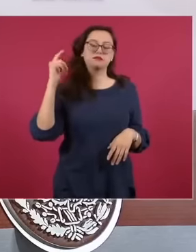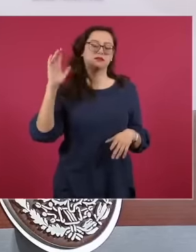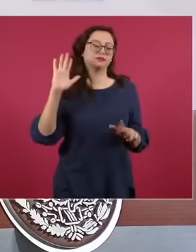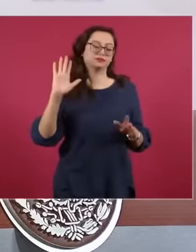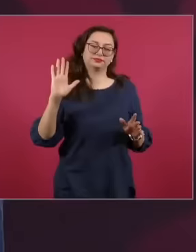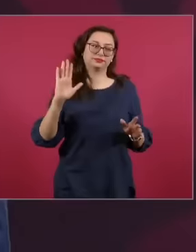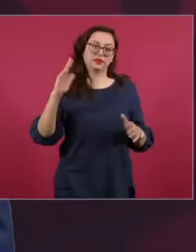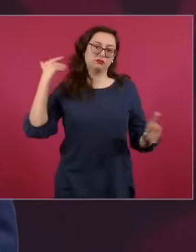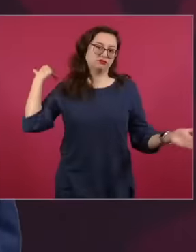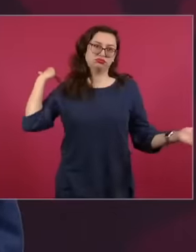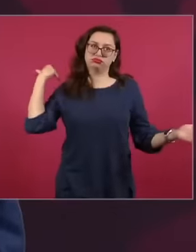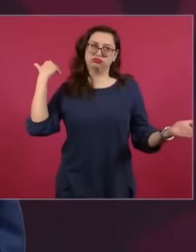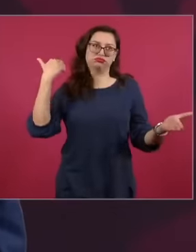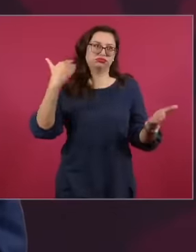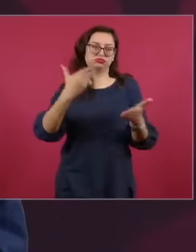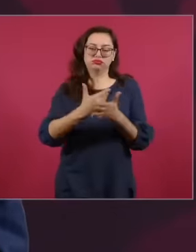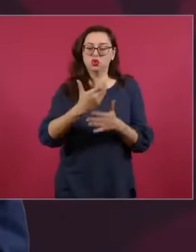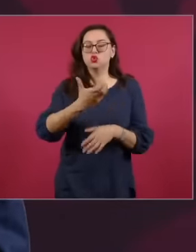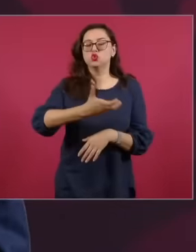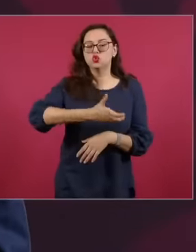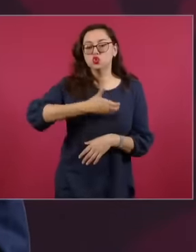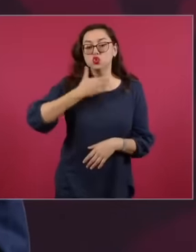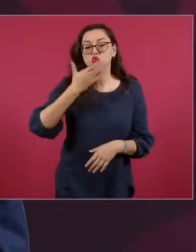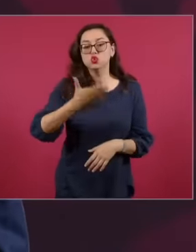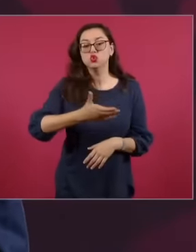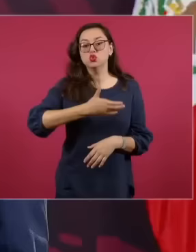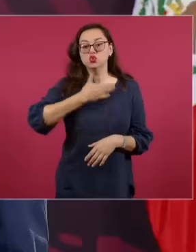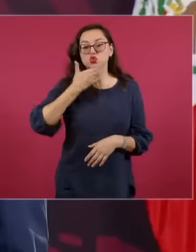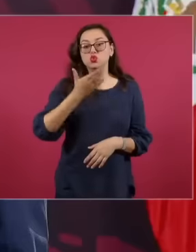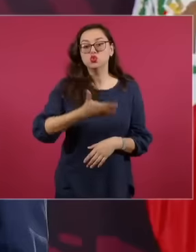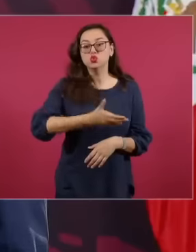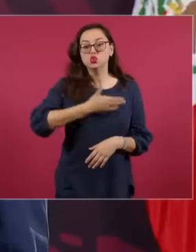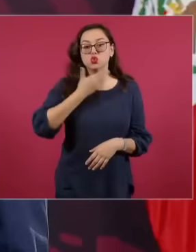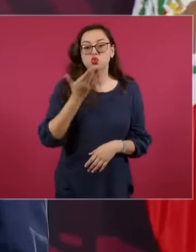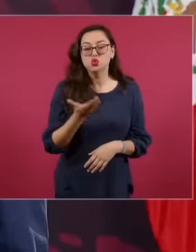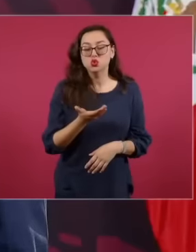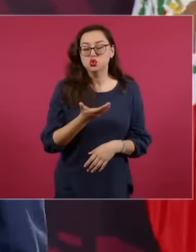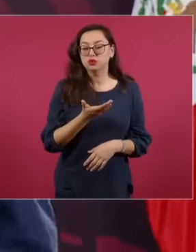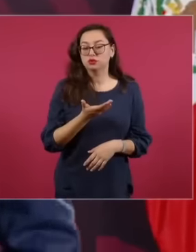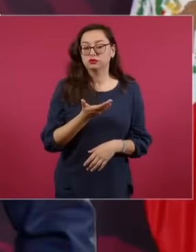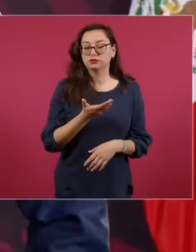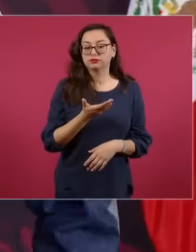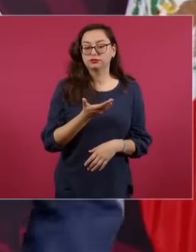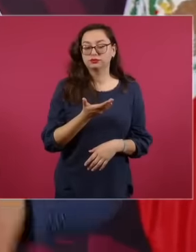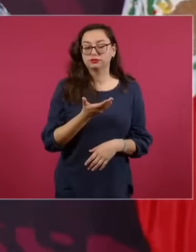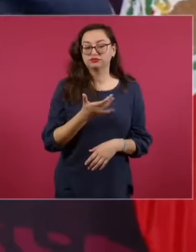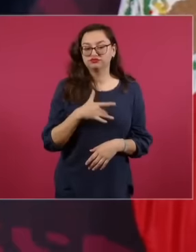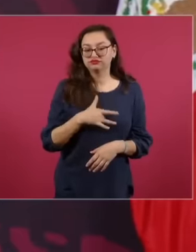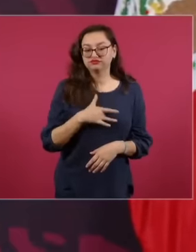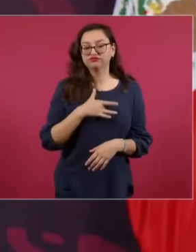Far away from